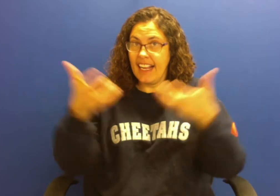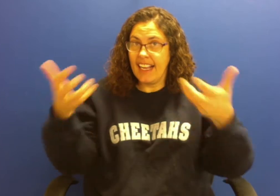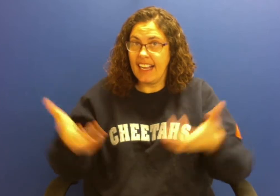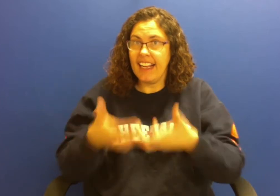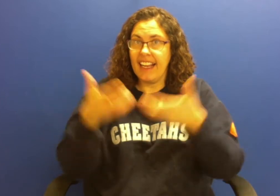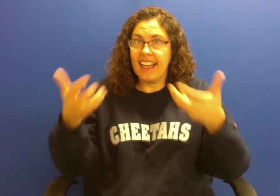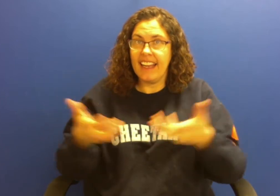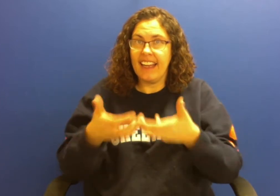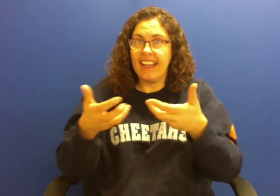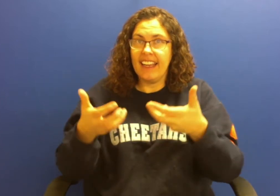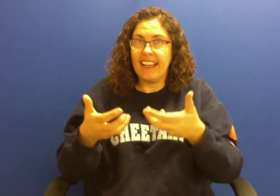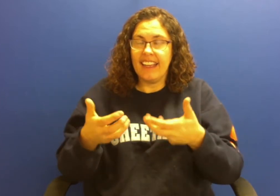salad